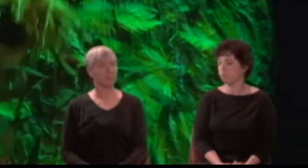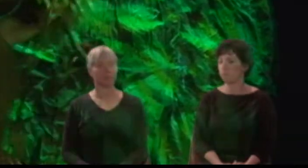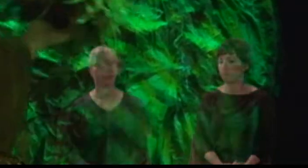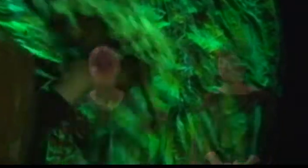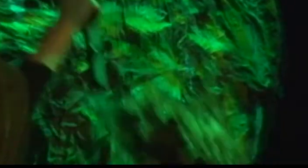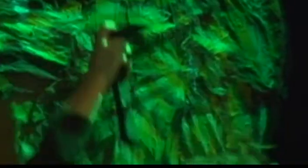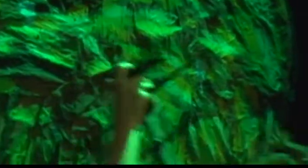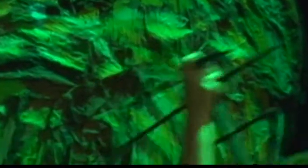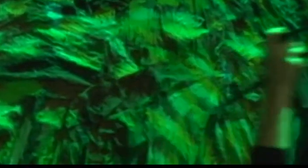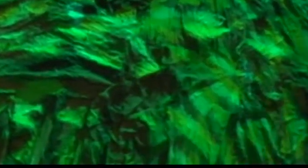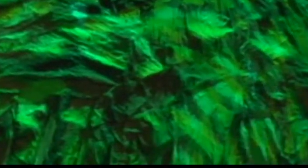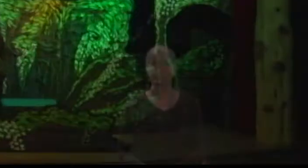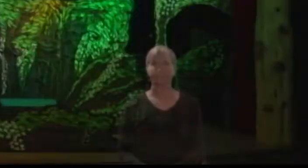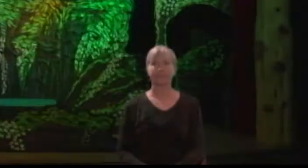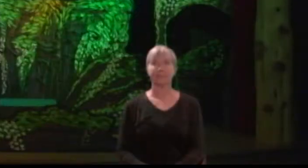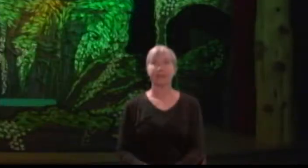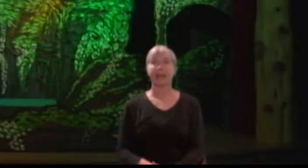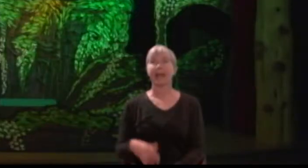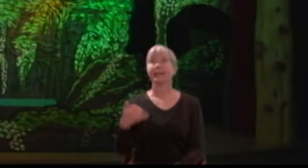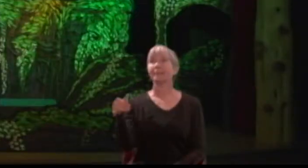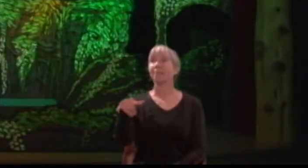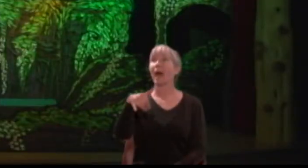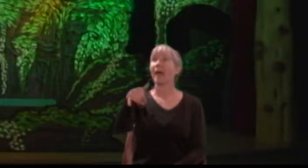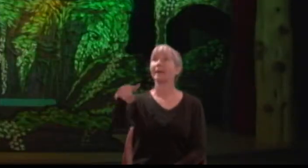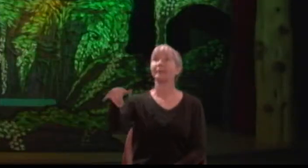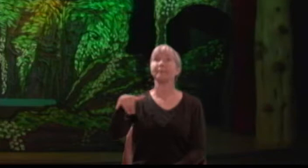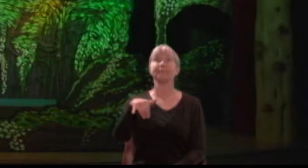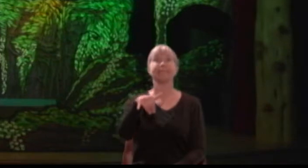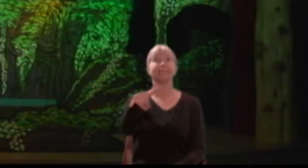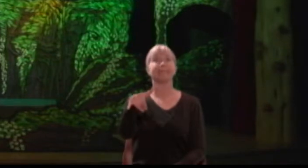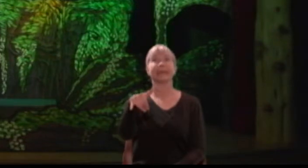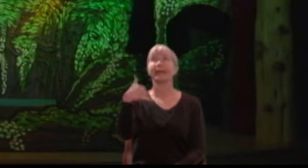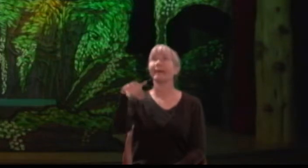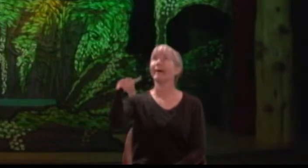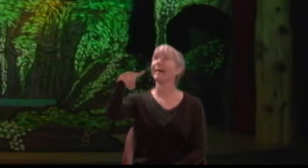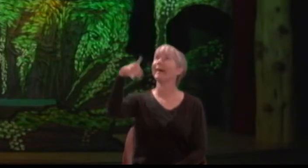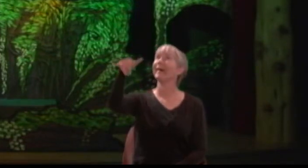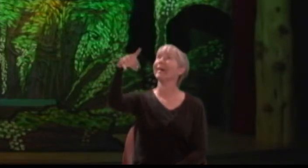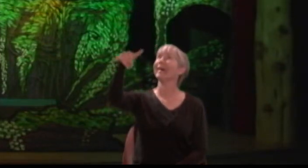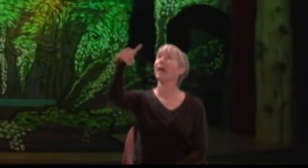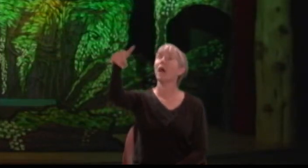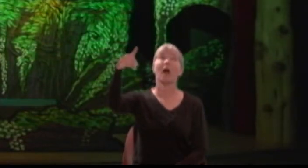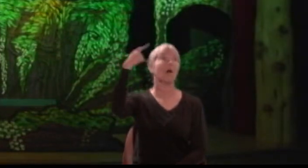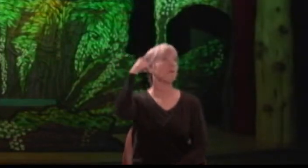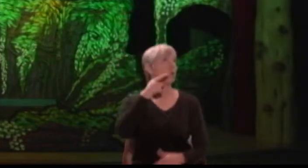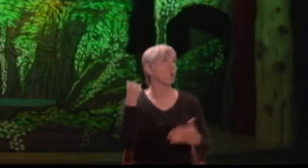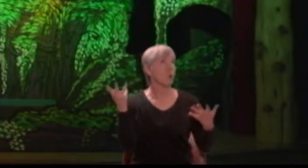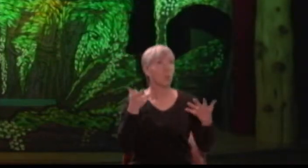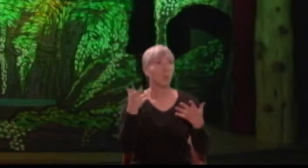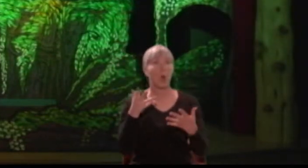As Puck, Oberon's trusted servant, flies off to place the love juice in Demetrius' eye,